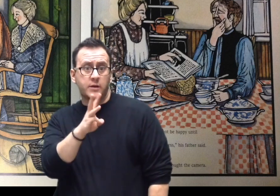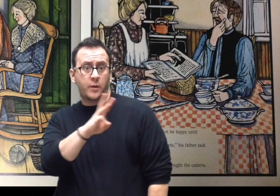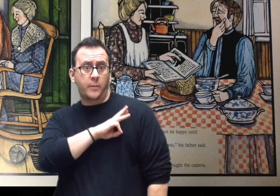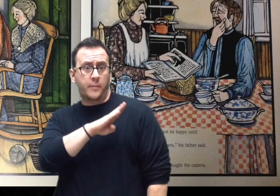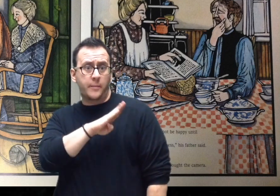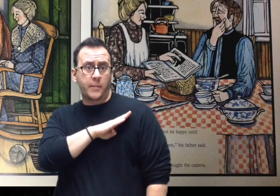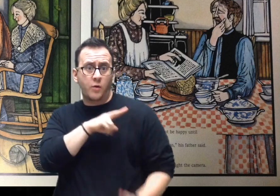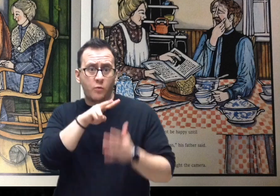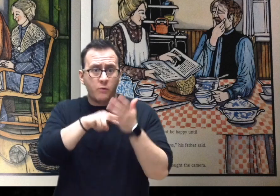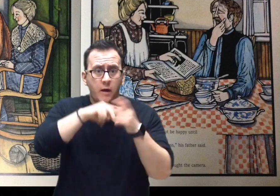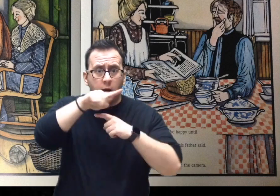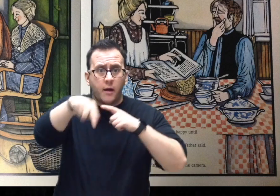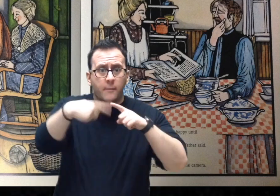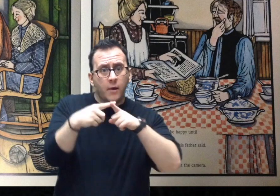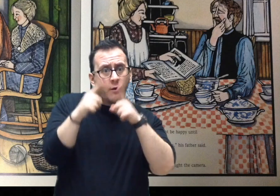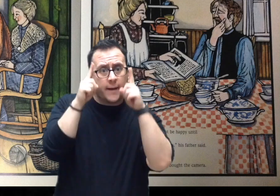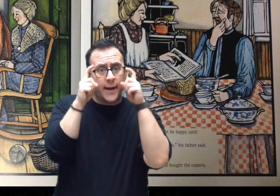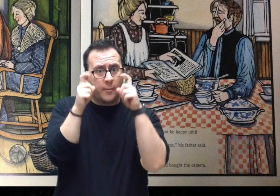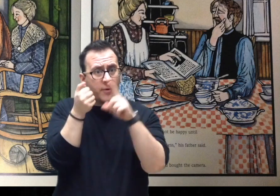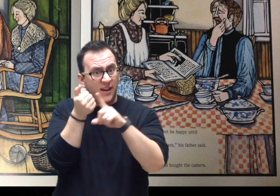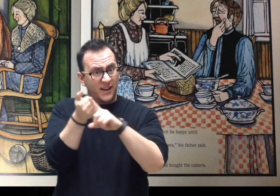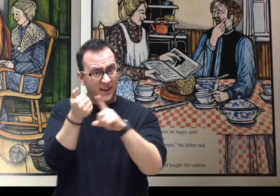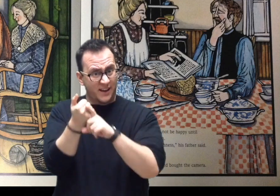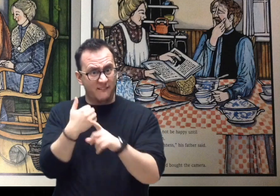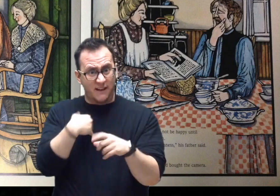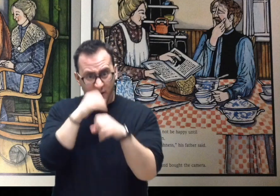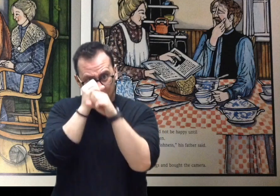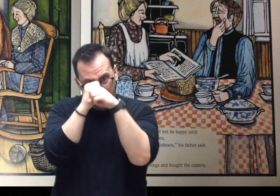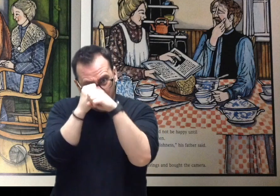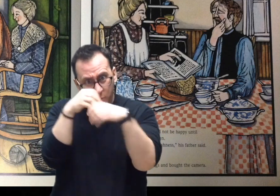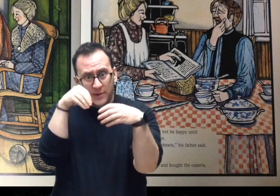When he was sixteen, Willie read of a camera with its own microscope.